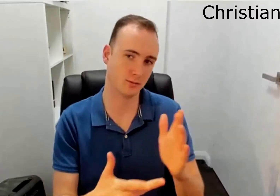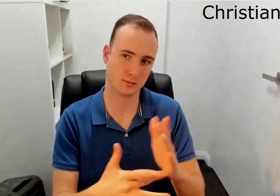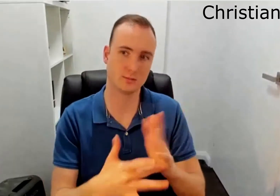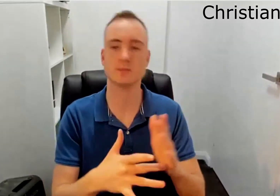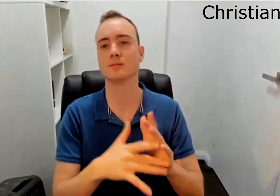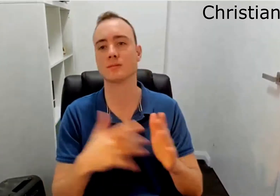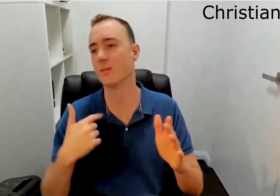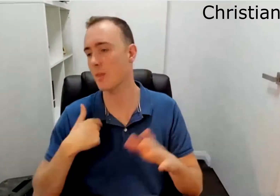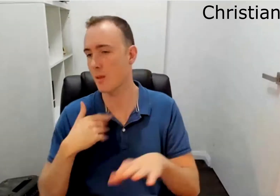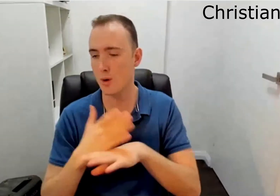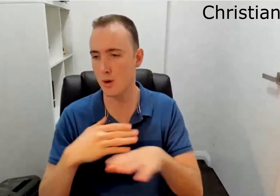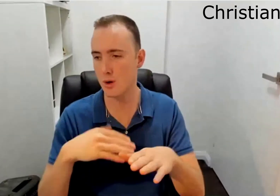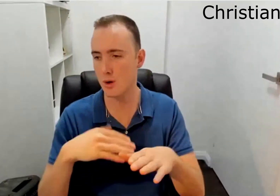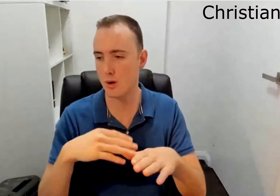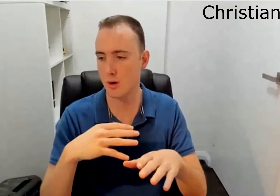Personally I love technology